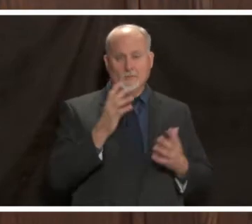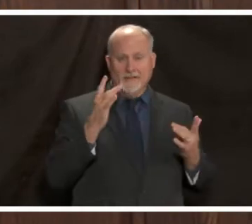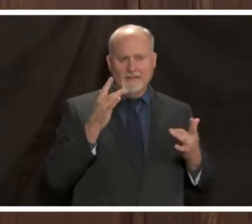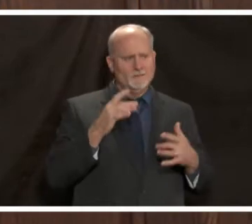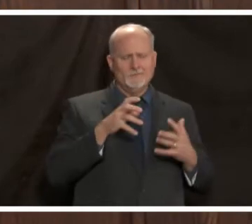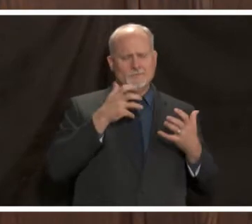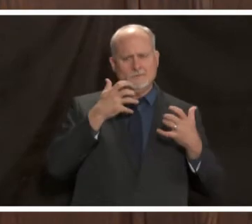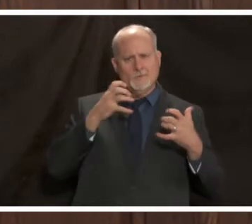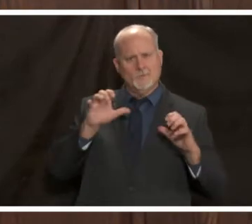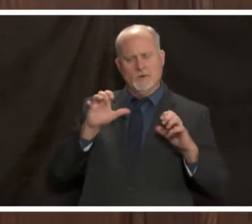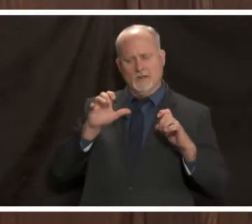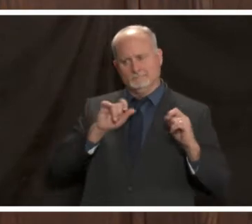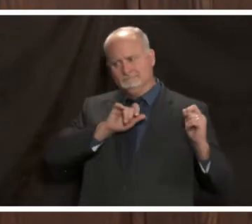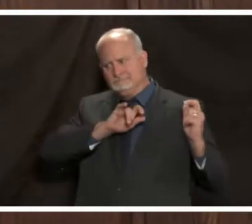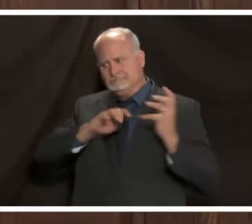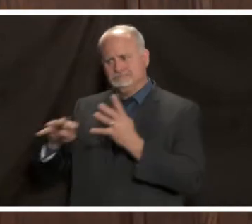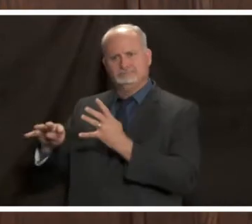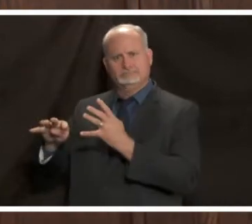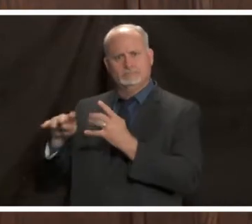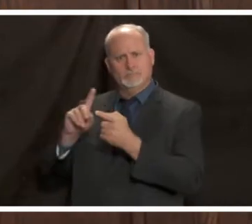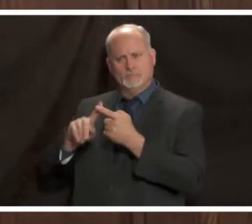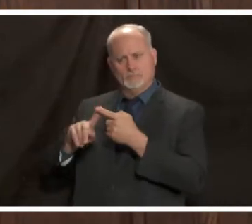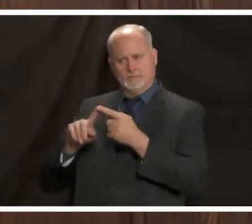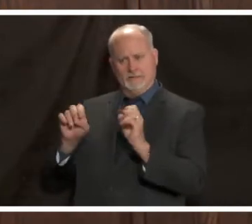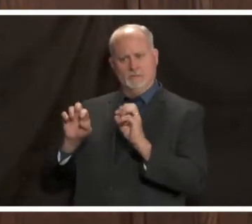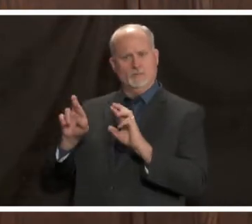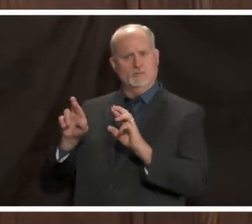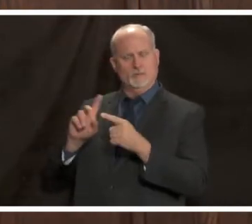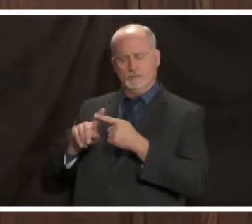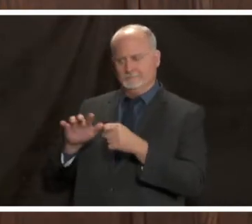our hospital leaders in jefferson county and throughout the state have been in constant